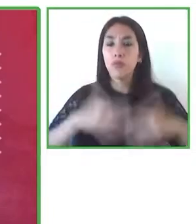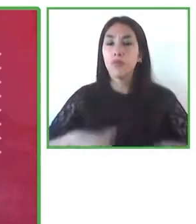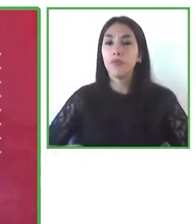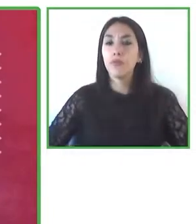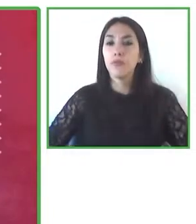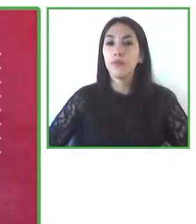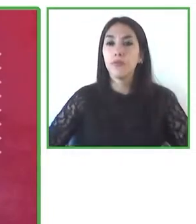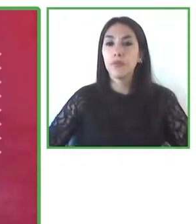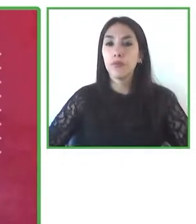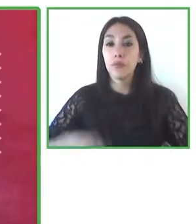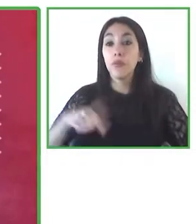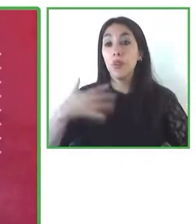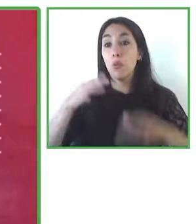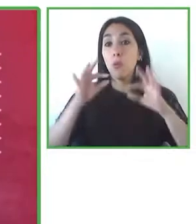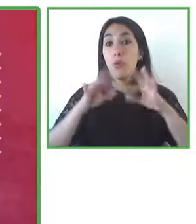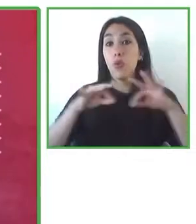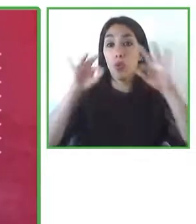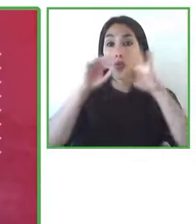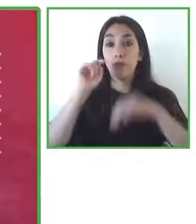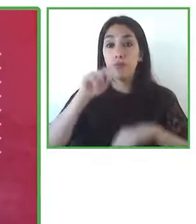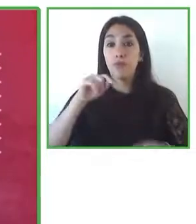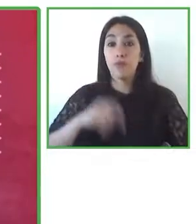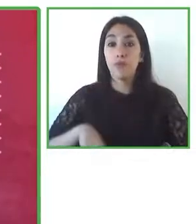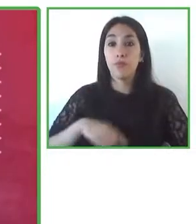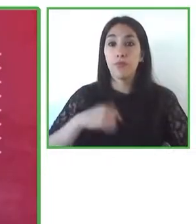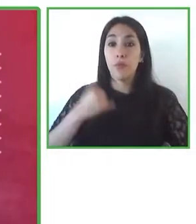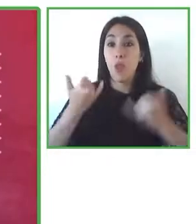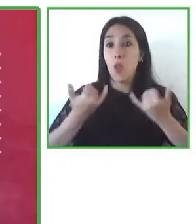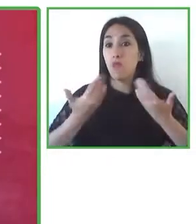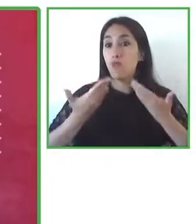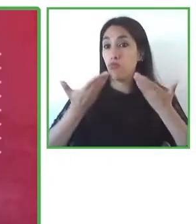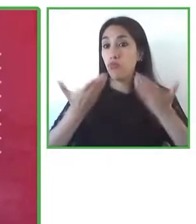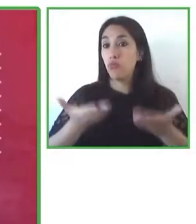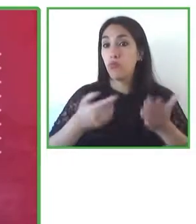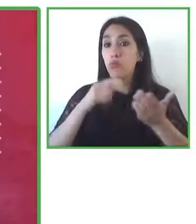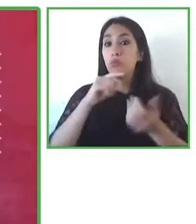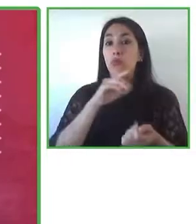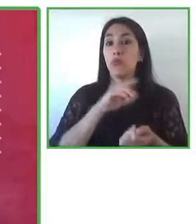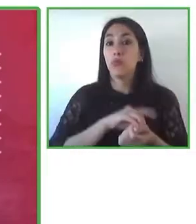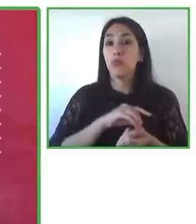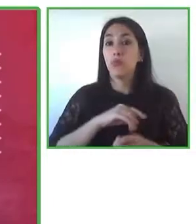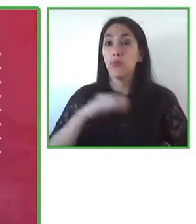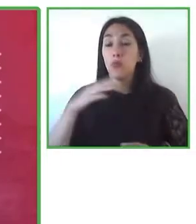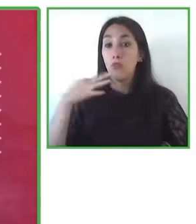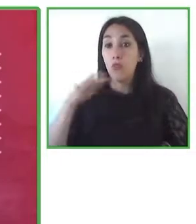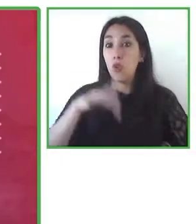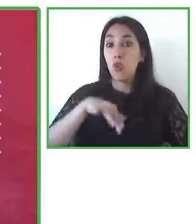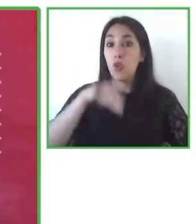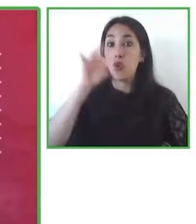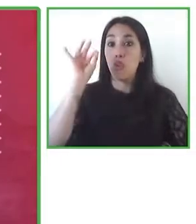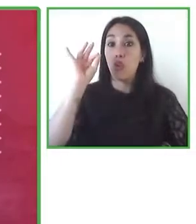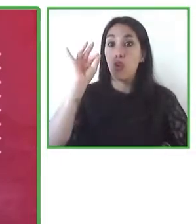because it gives us the possibility of using that digital technology and it gives us a way to build